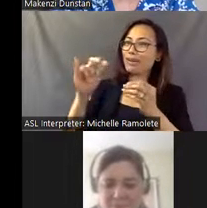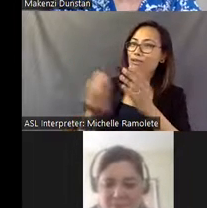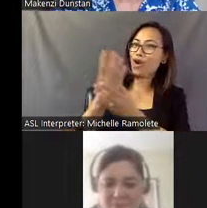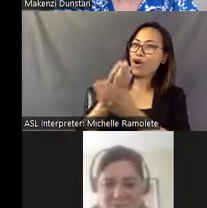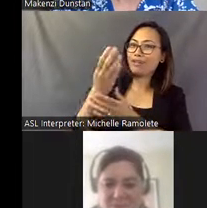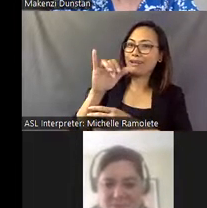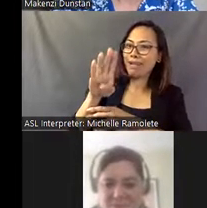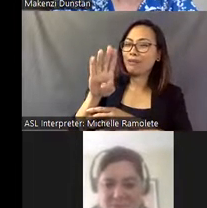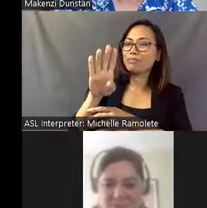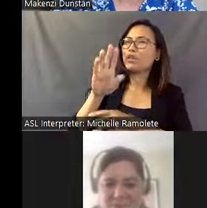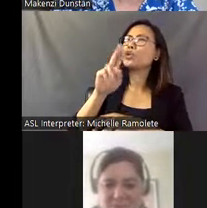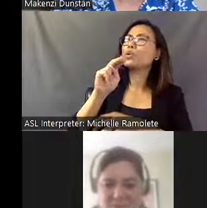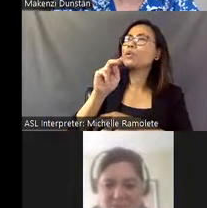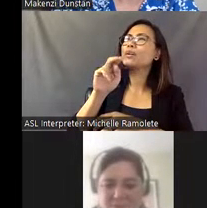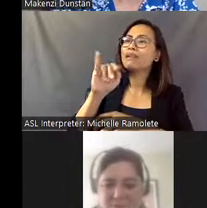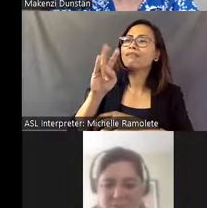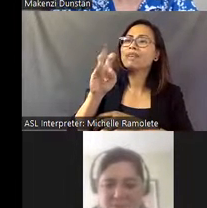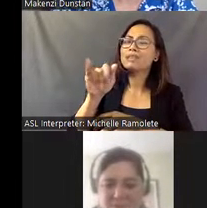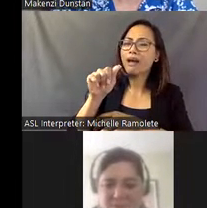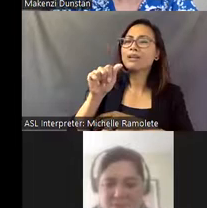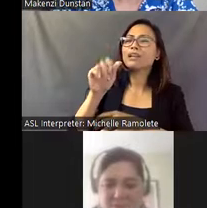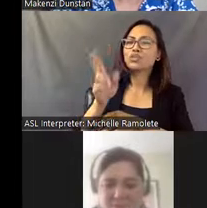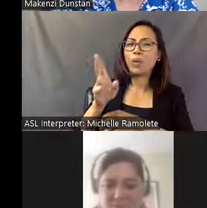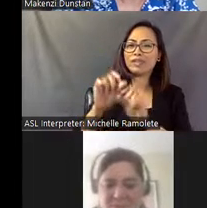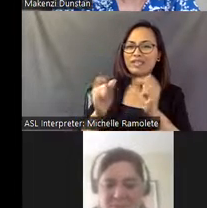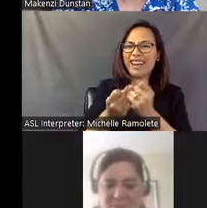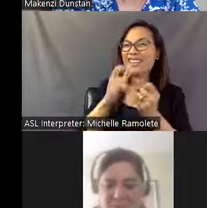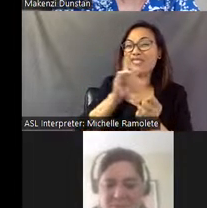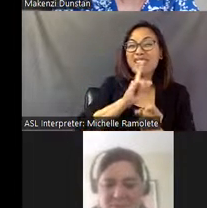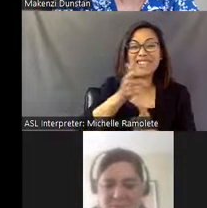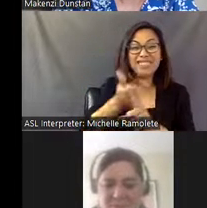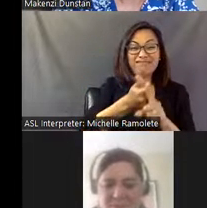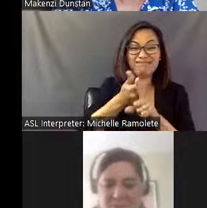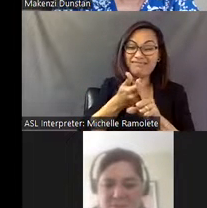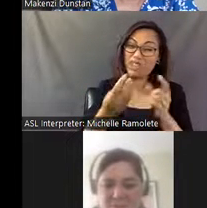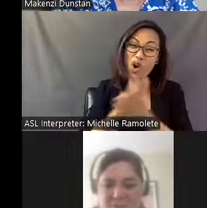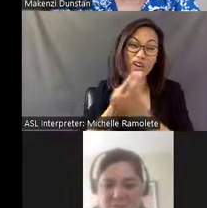society, I believe they called themselves, and they were a garden club of a lot of the local ladies in town.